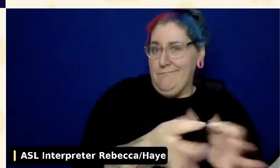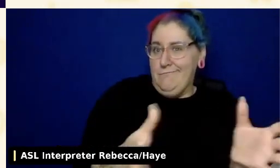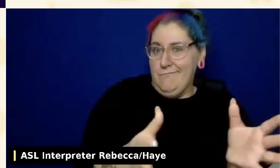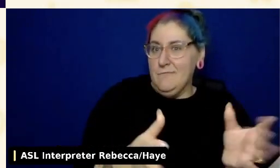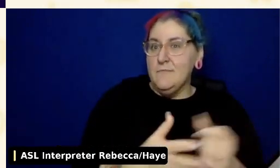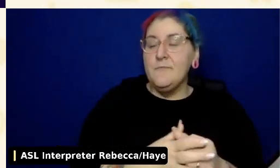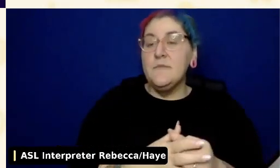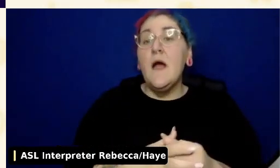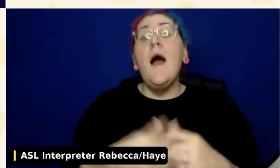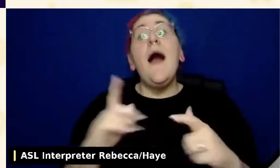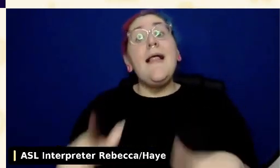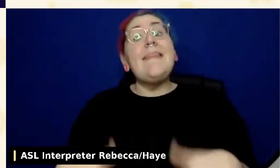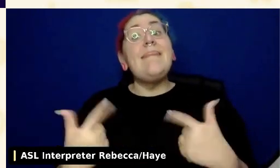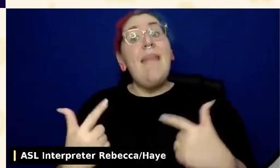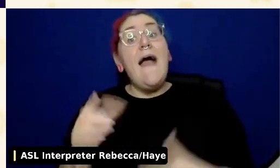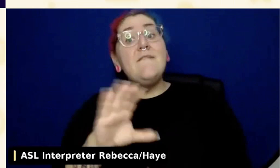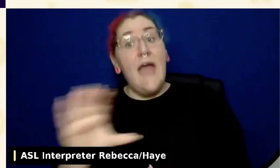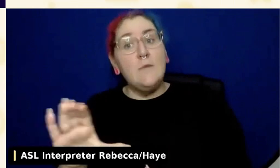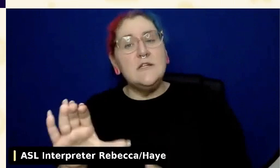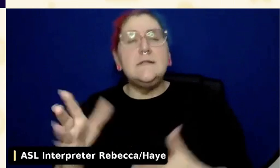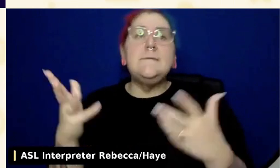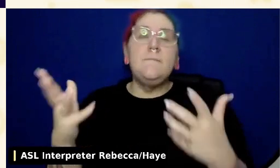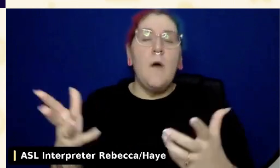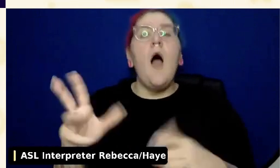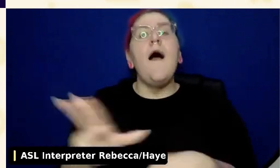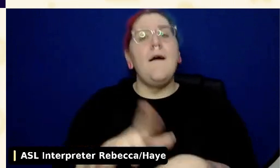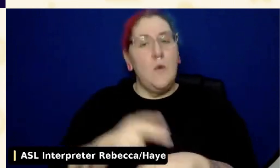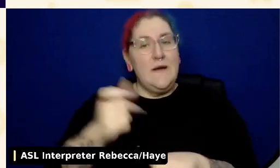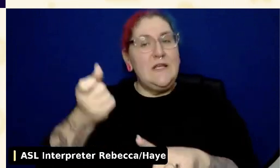But for any pre-recorded video, if you don't take the opportunity